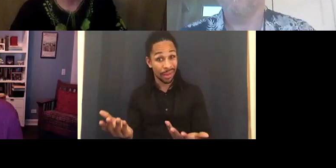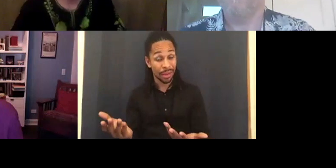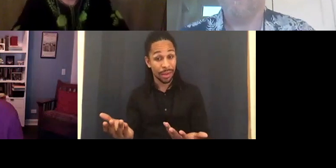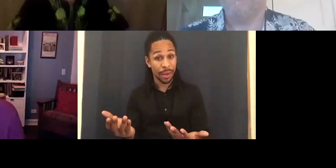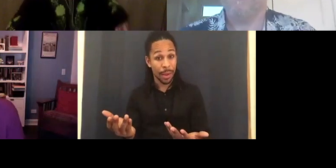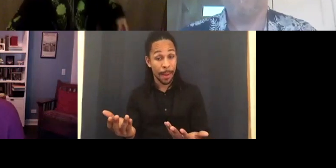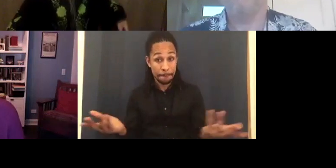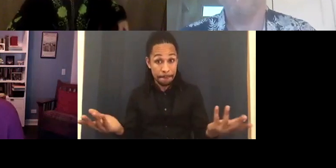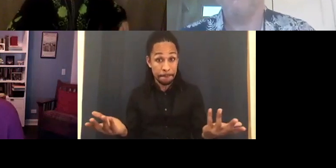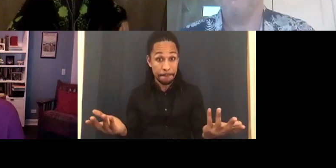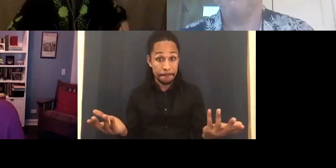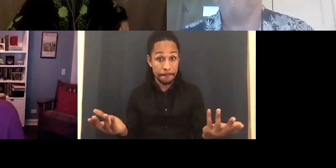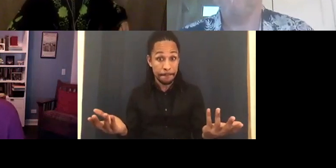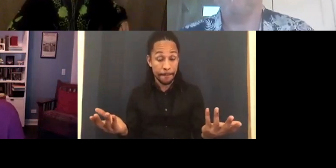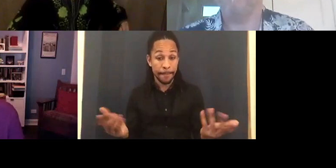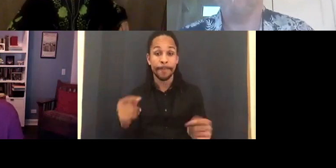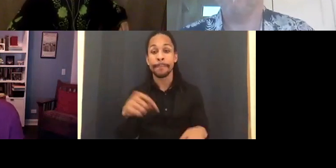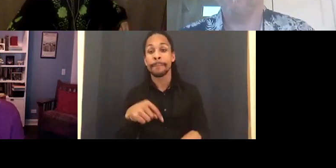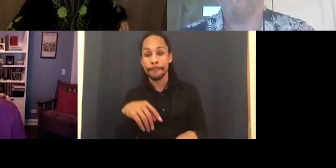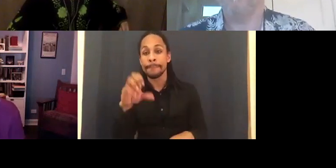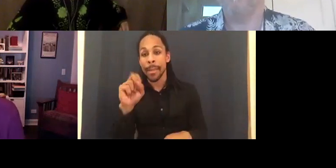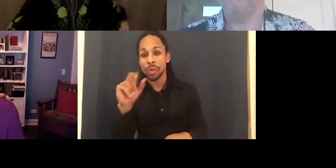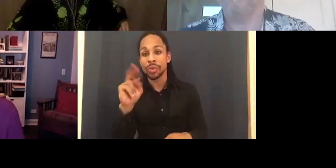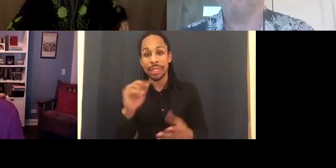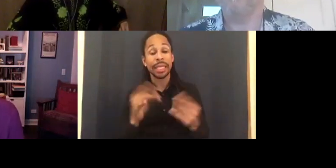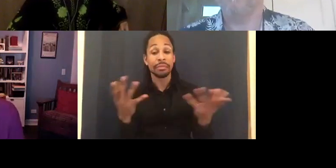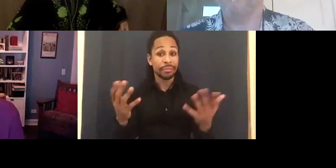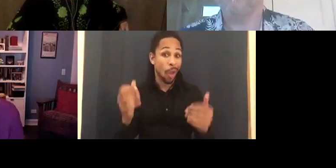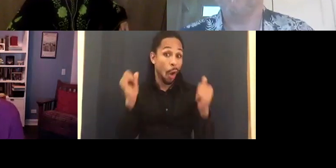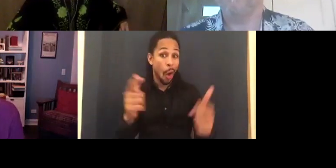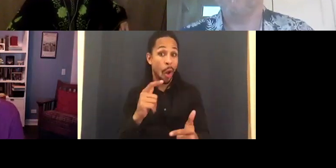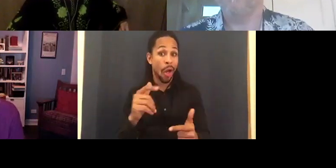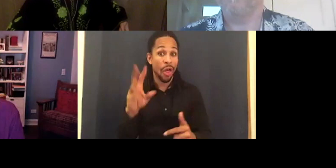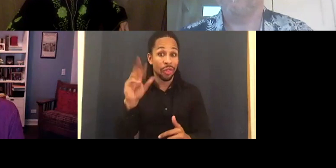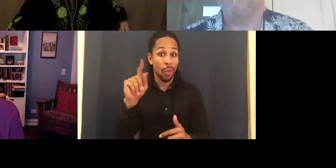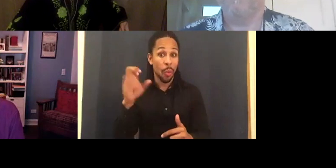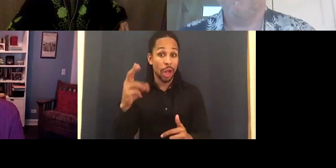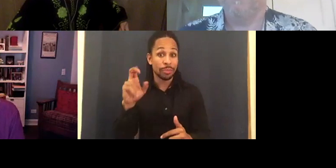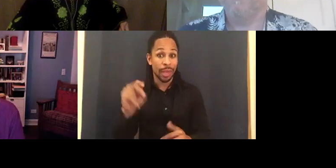Are you talking about the Watchmen, the super heros?